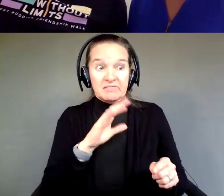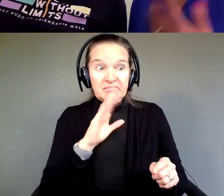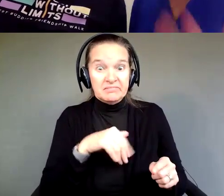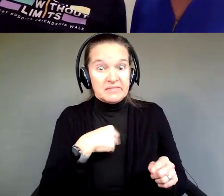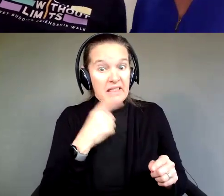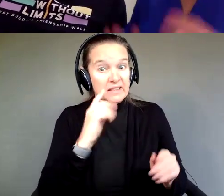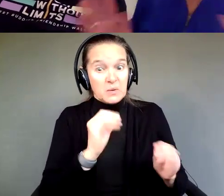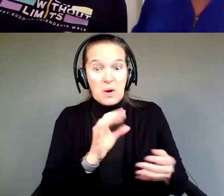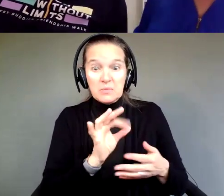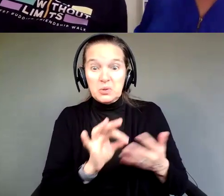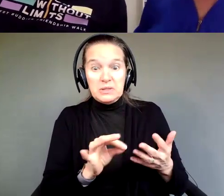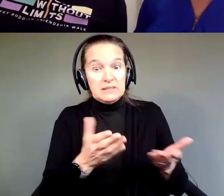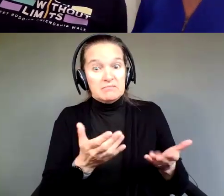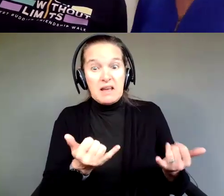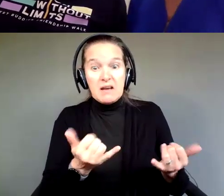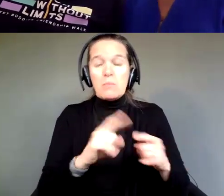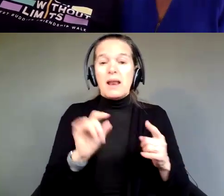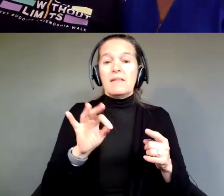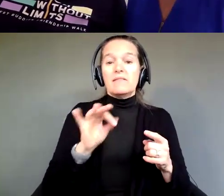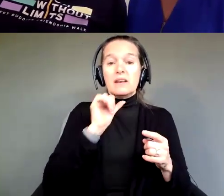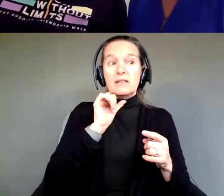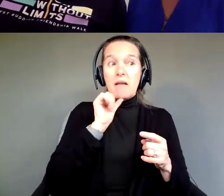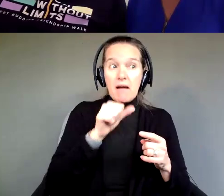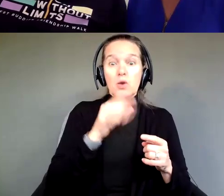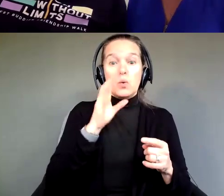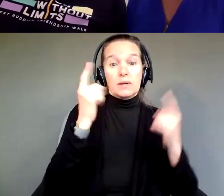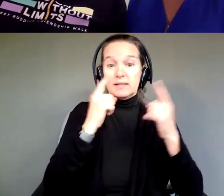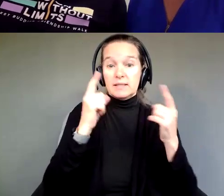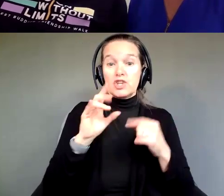but if they don't, then would you consider Shawn coming and working at Small Cakes?"